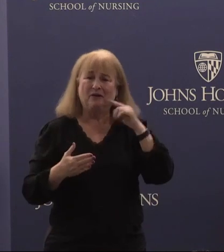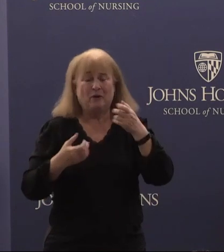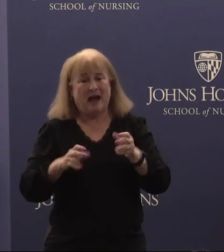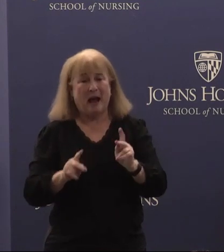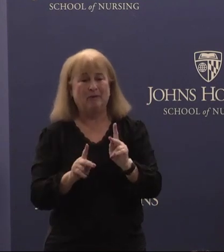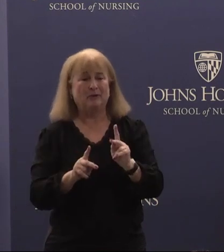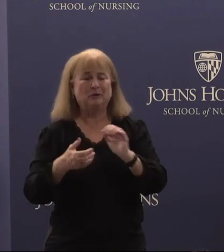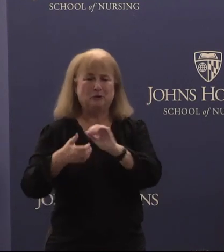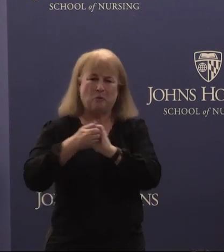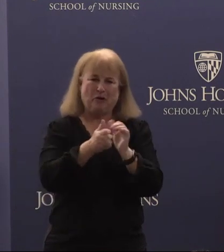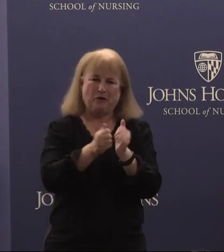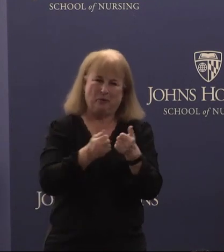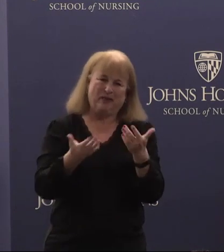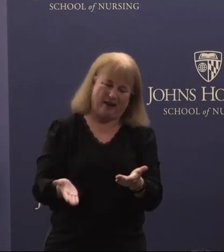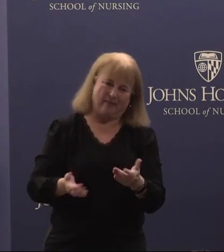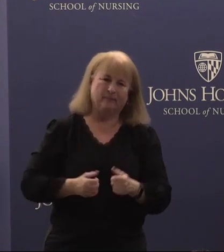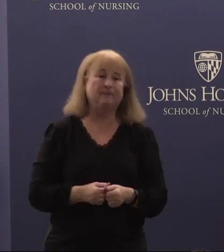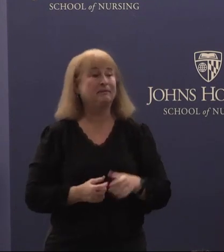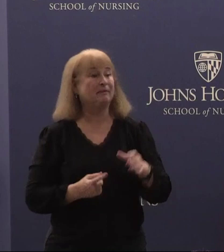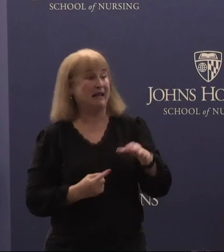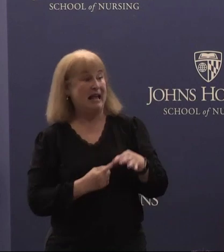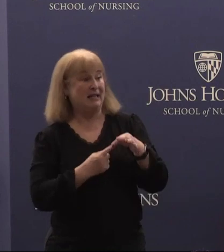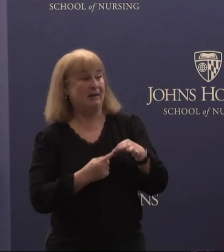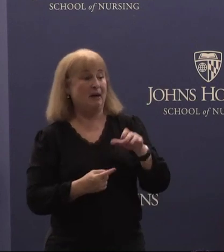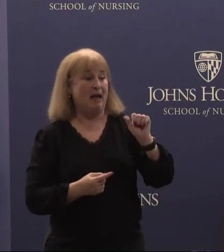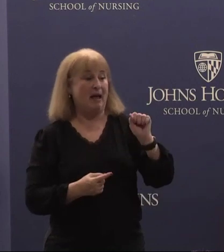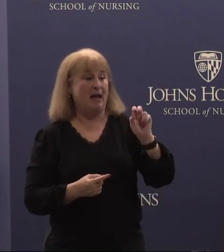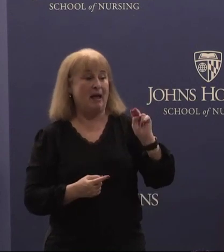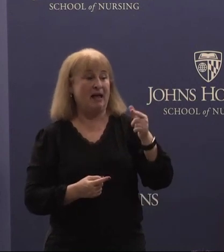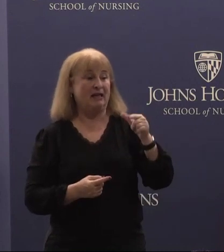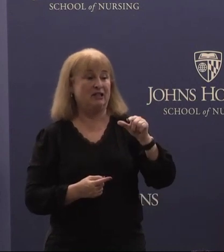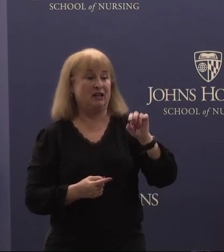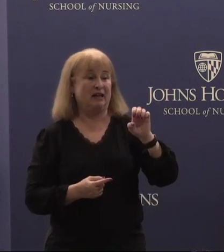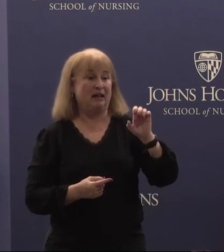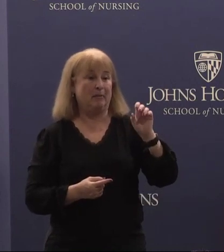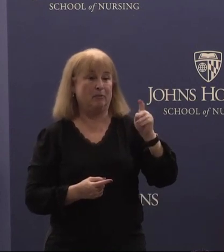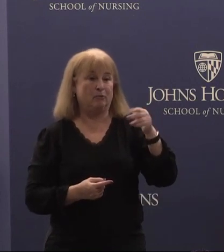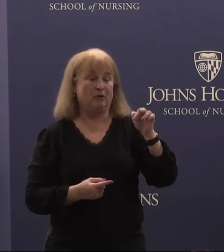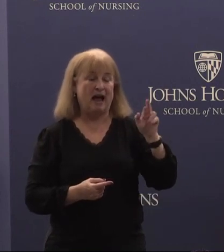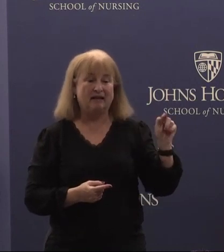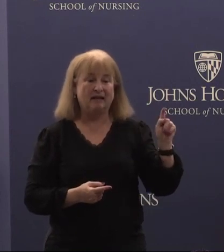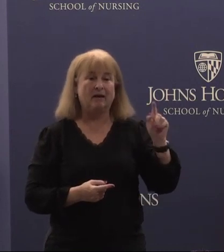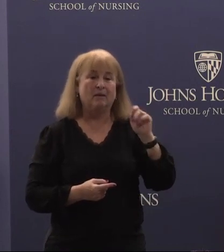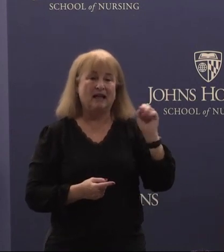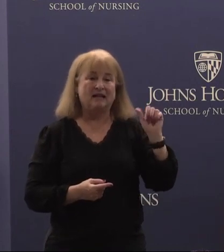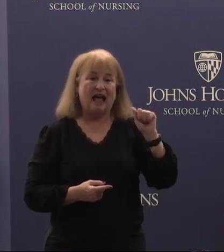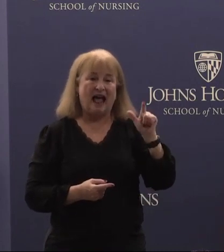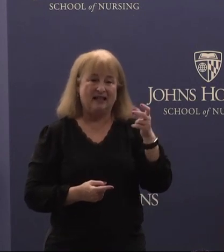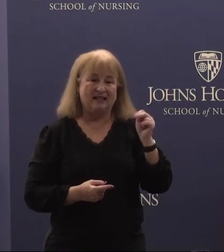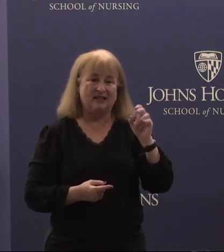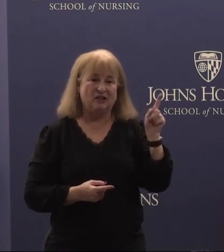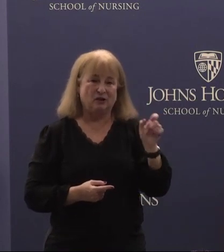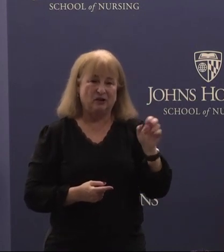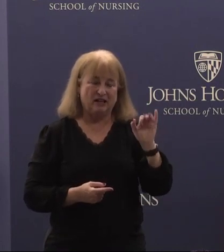partner with them, uh, especially Angel for Pratt, Adam Atu, Allison Csni, Theresa Cruz,